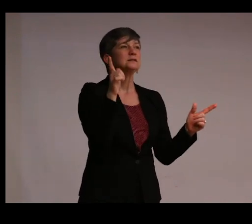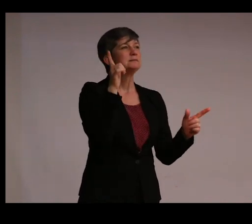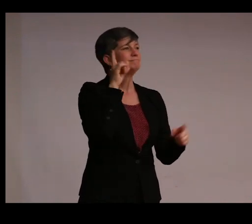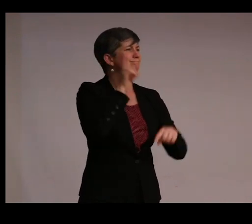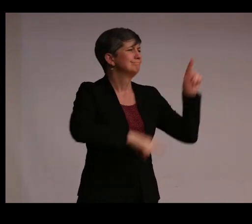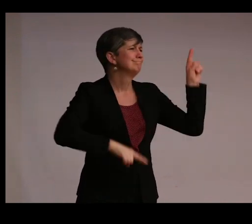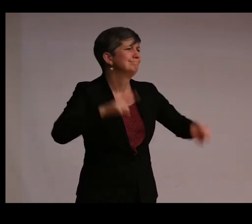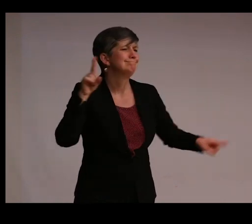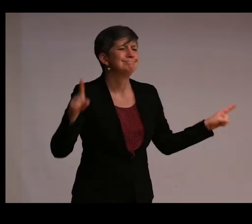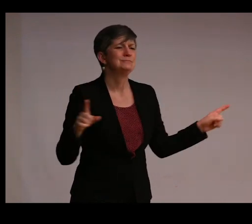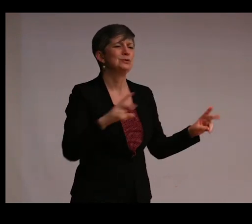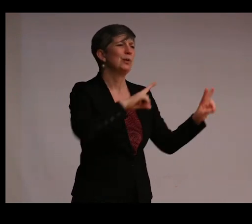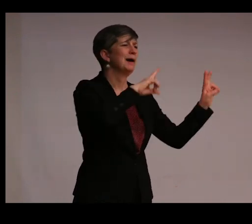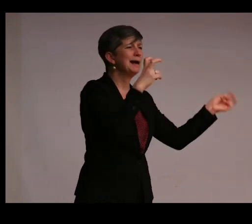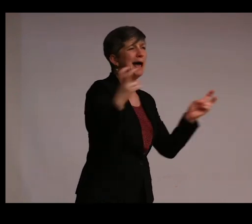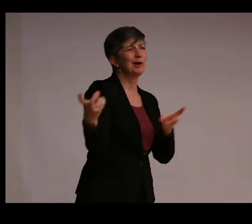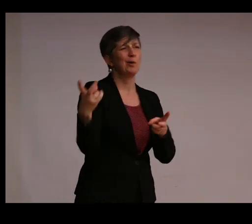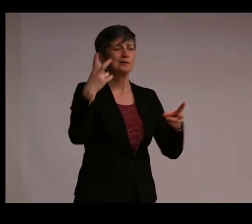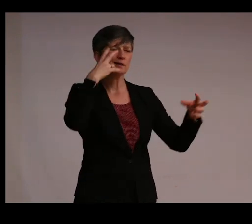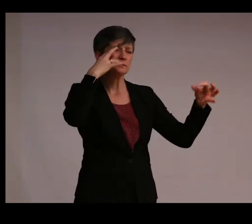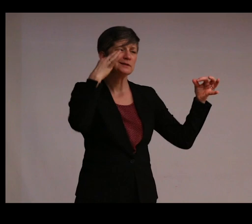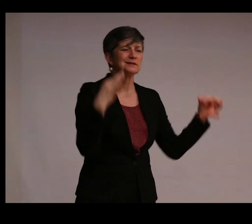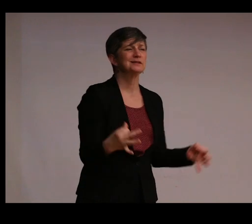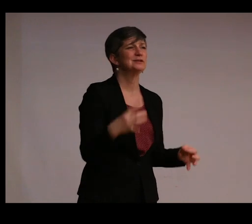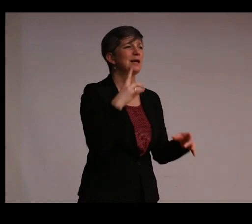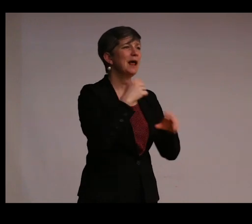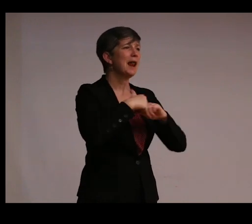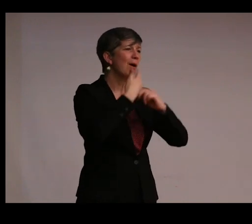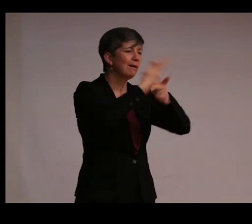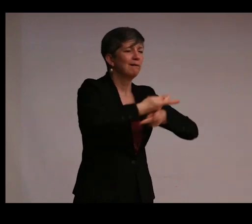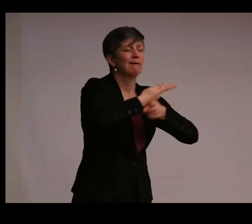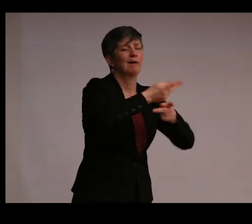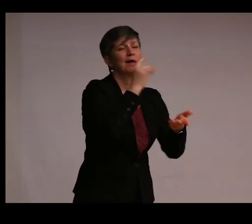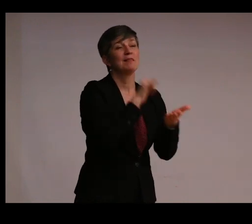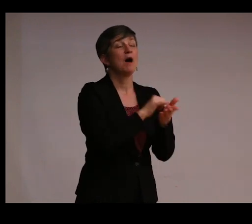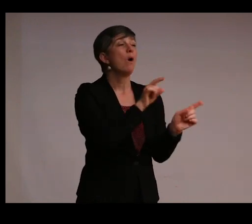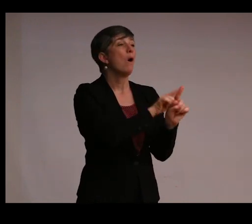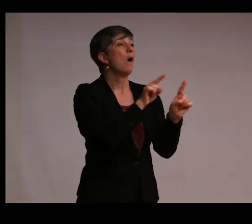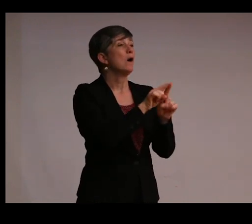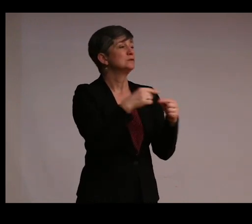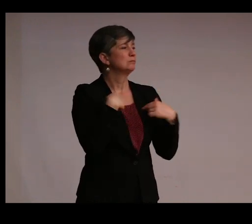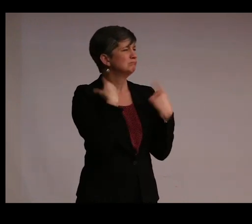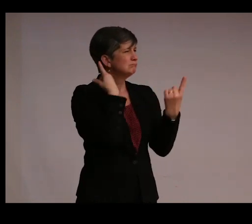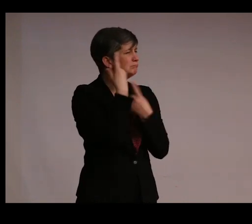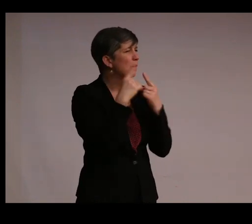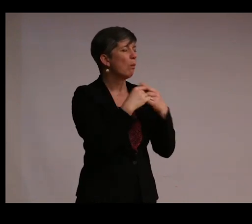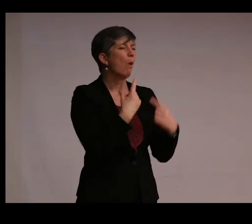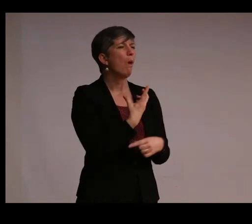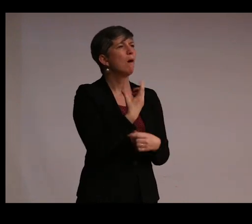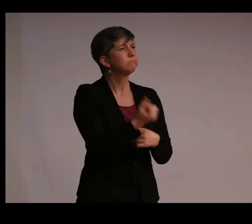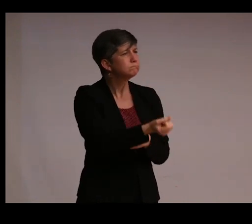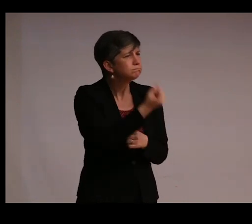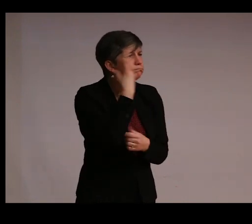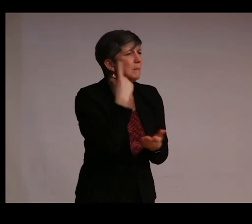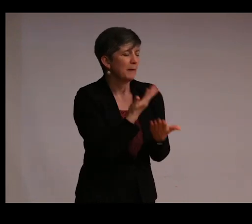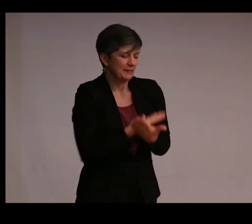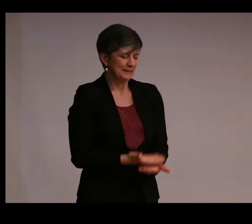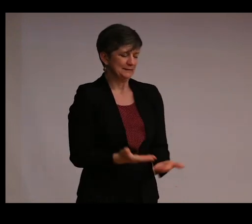to our categories, our decisions, and our regimes of care. It's also led me to think much more empathetically about the stuff in our collections.